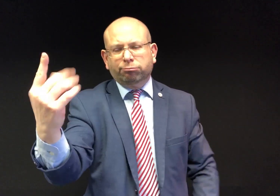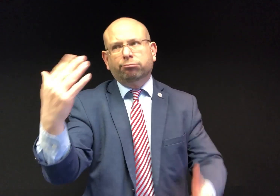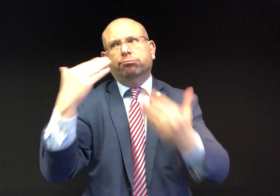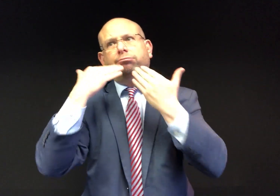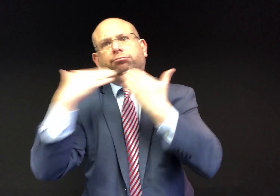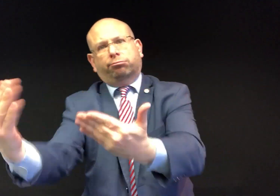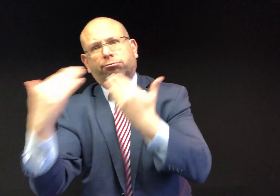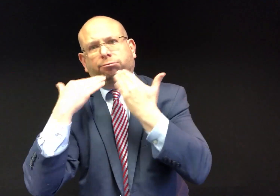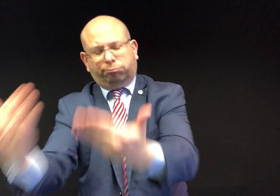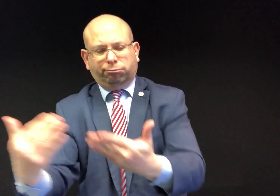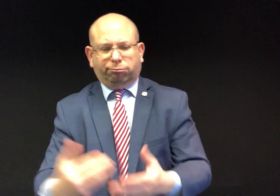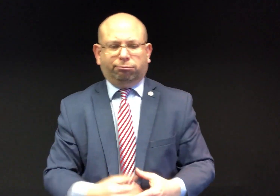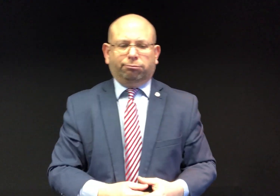Thank you MSNBC!